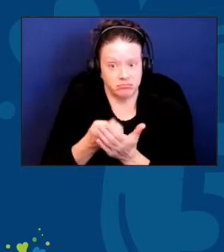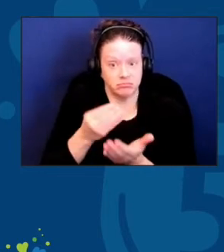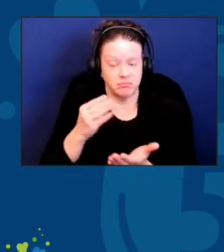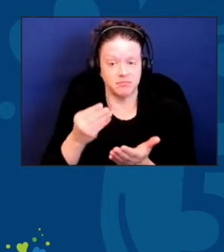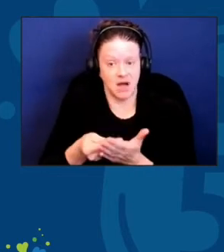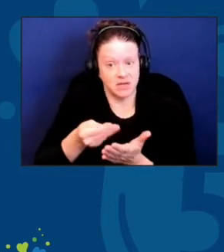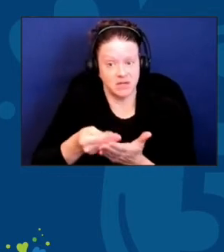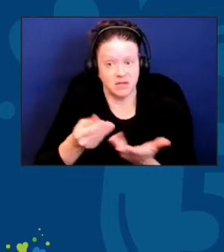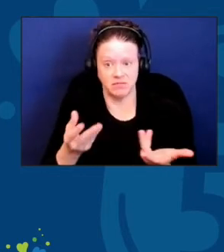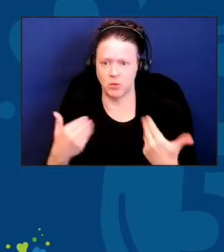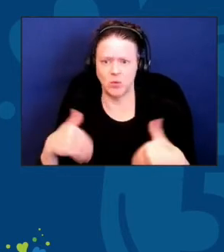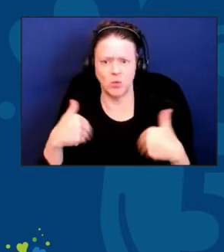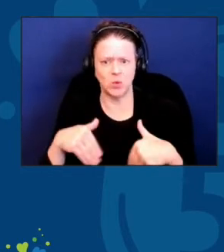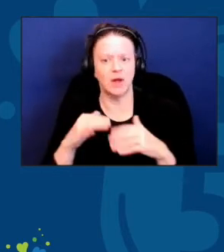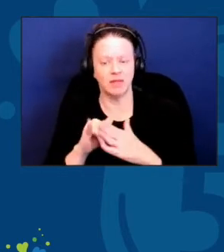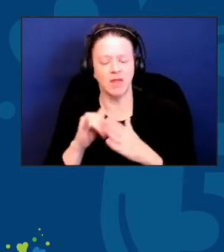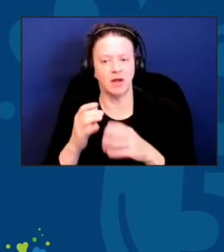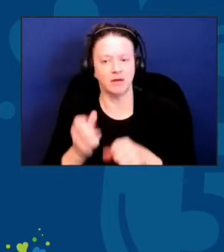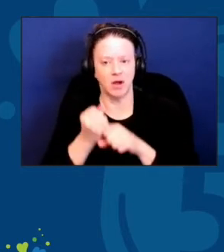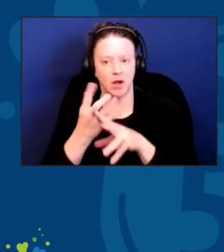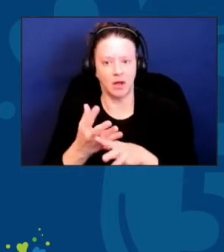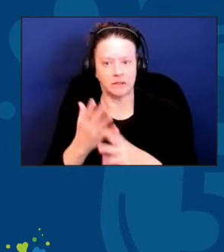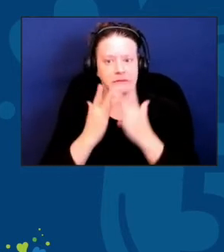So, there are fixed income dynamics in aging